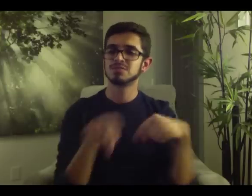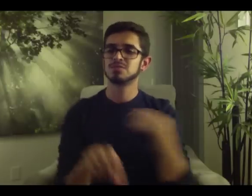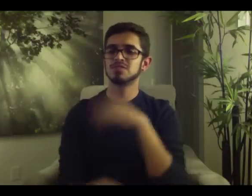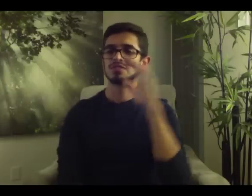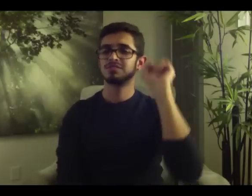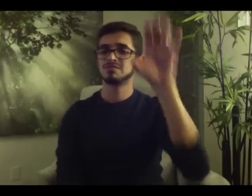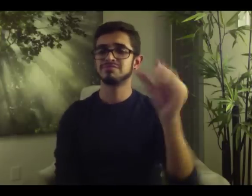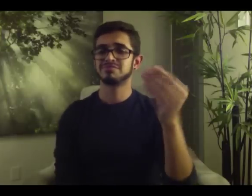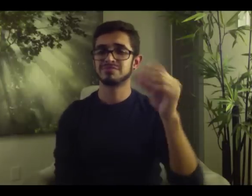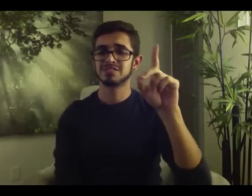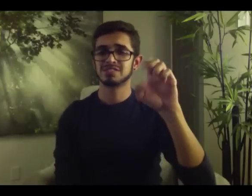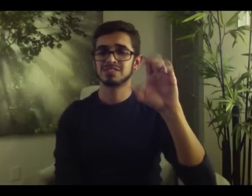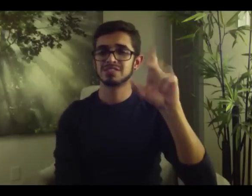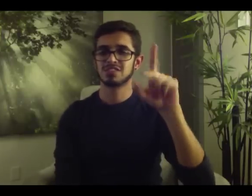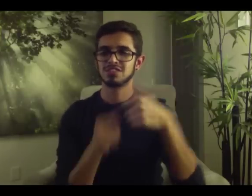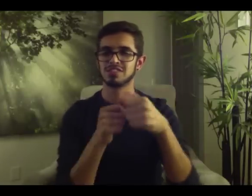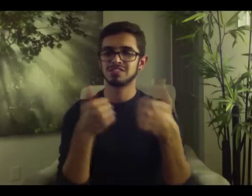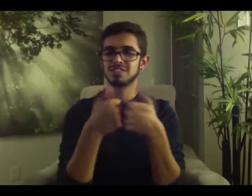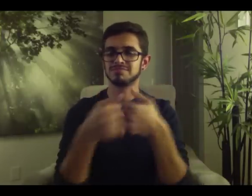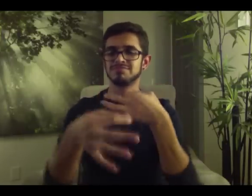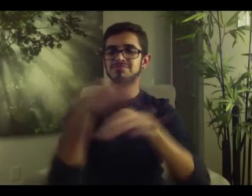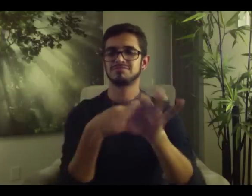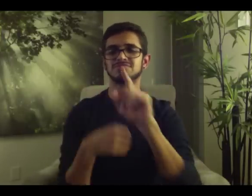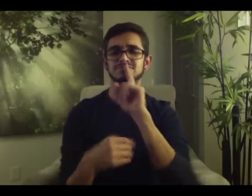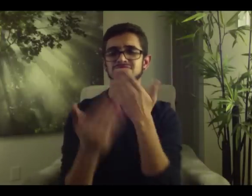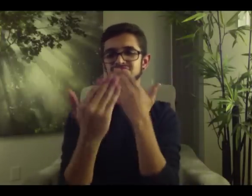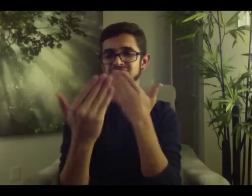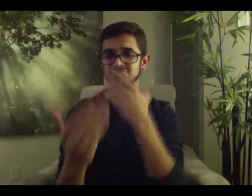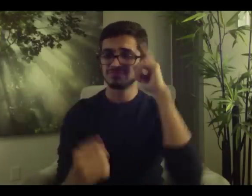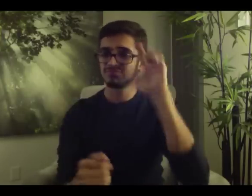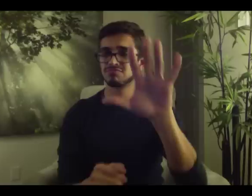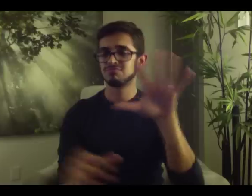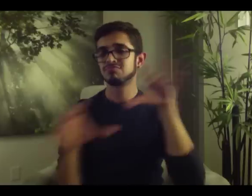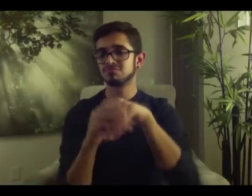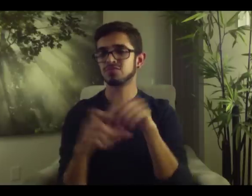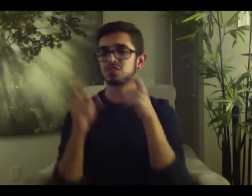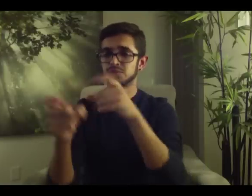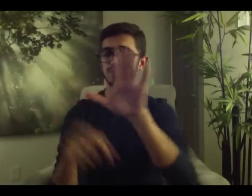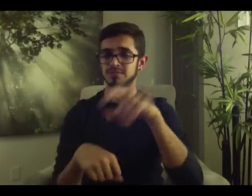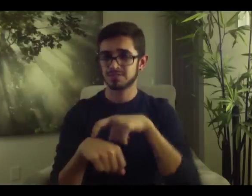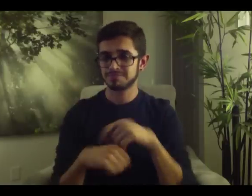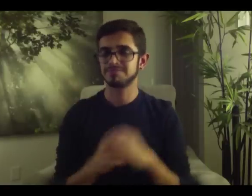You will also receive a copy of the playing cards as a token of our gratitude.